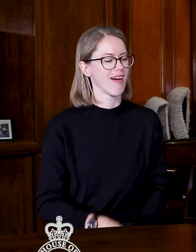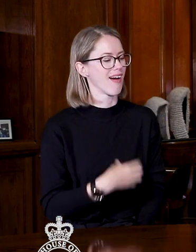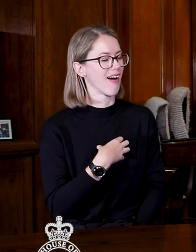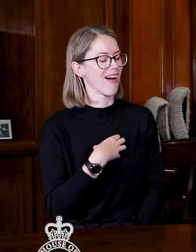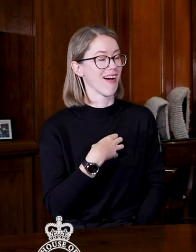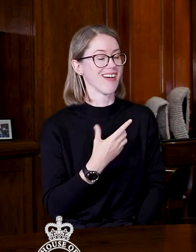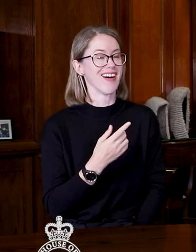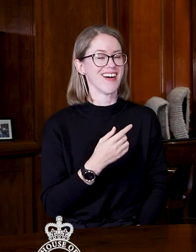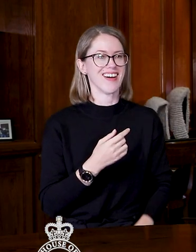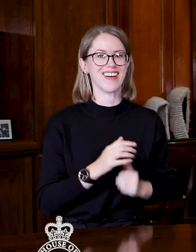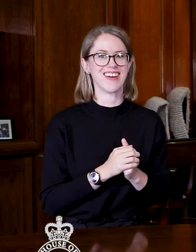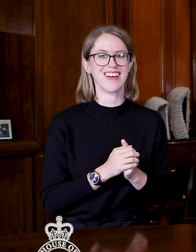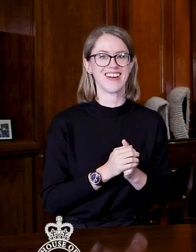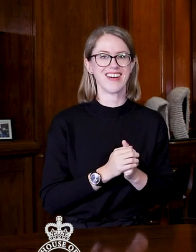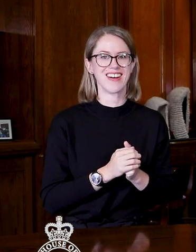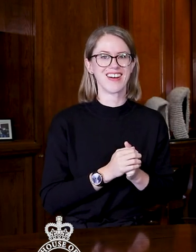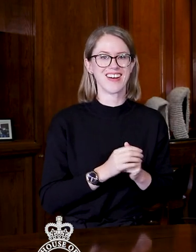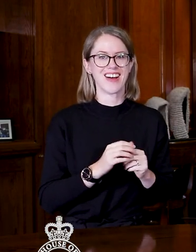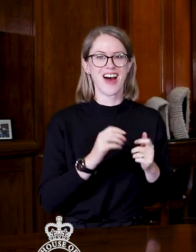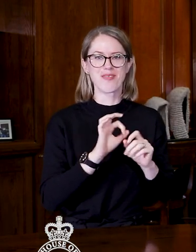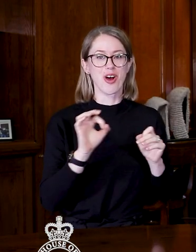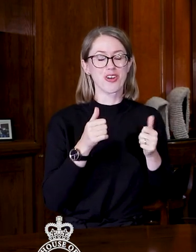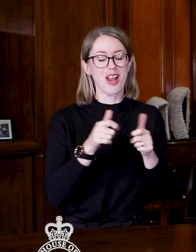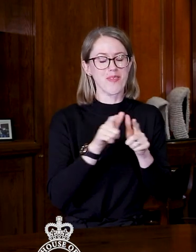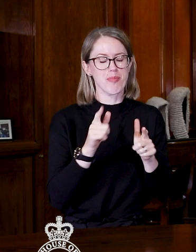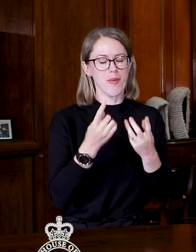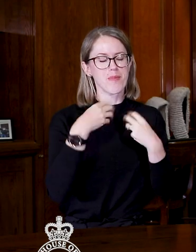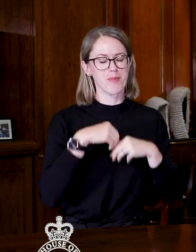> Yes. > Noa'ia. > I'm not good at stuff but that's not too hard.